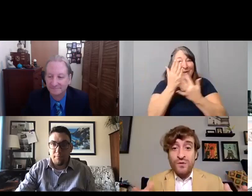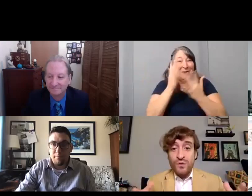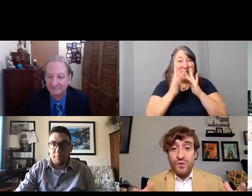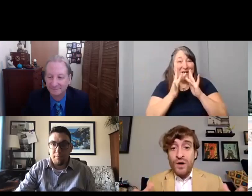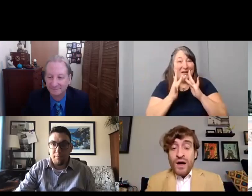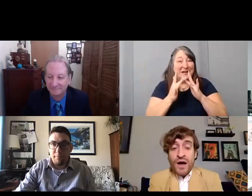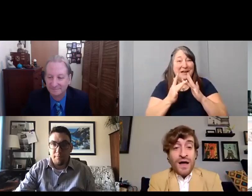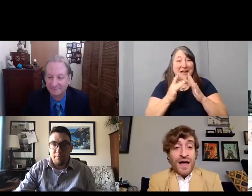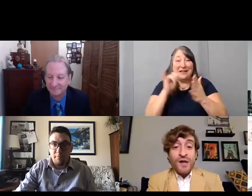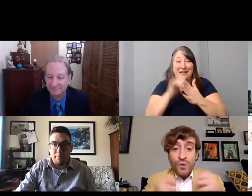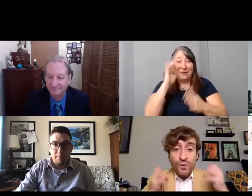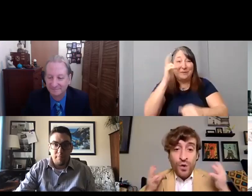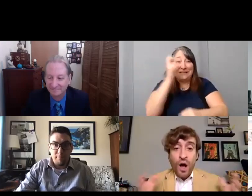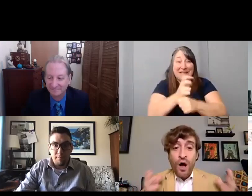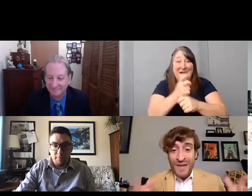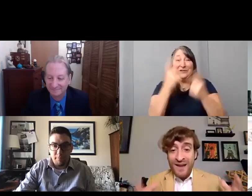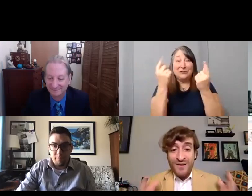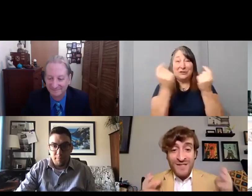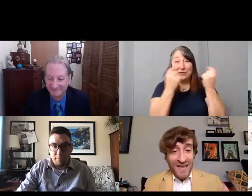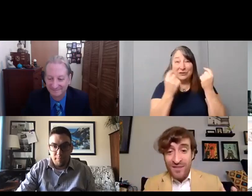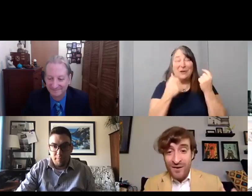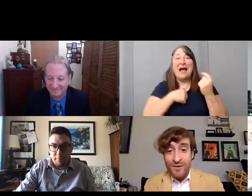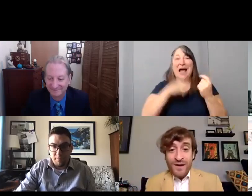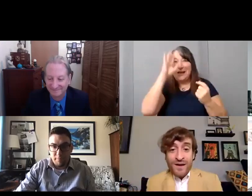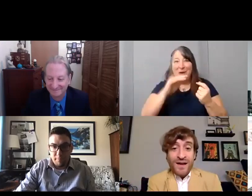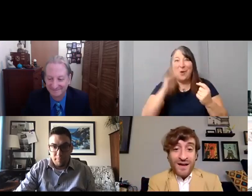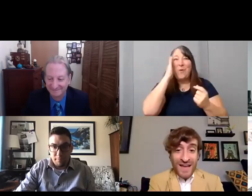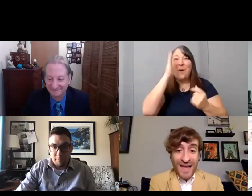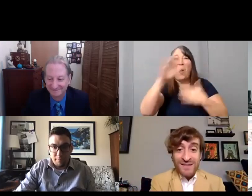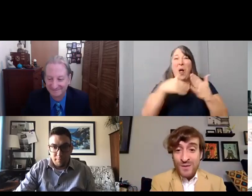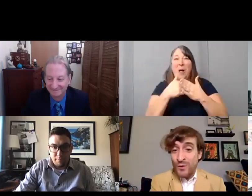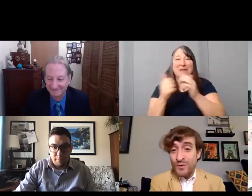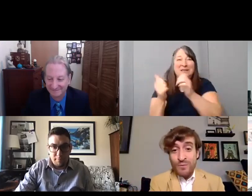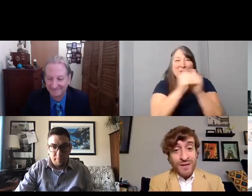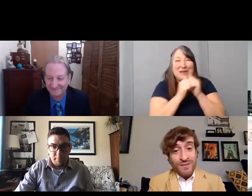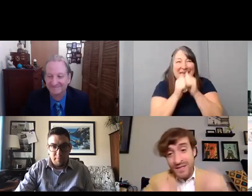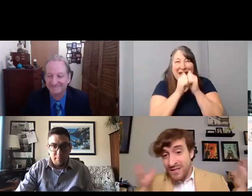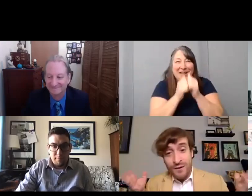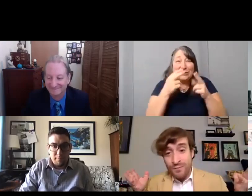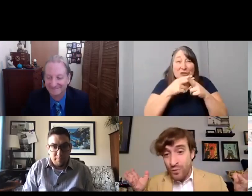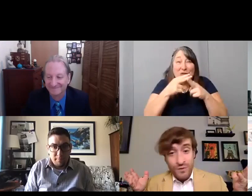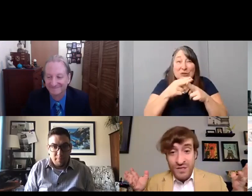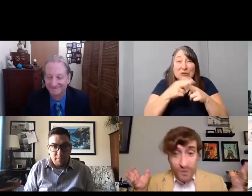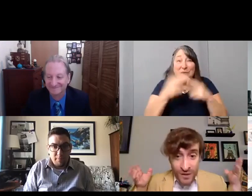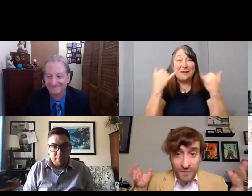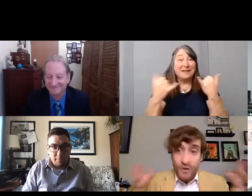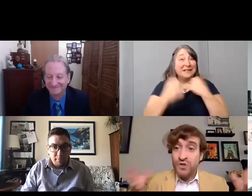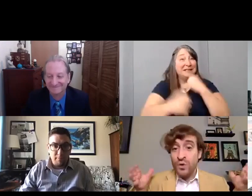I know we will all be there together again soon but this year we're still in a virtual world.